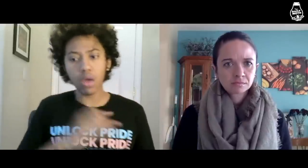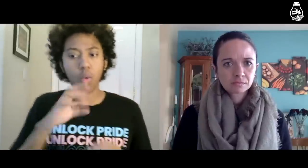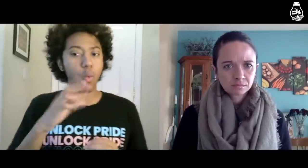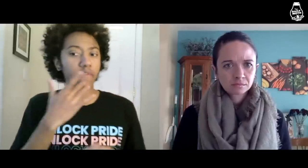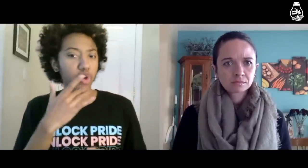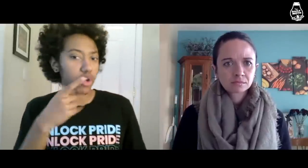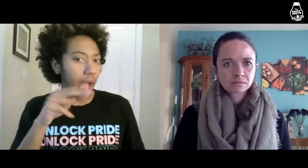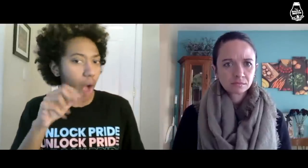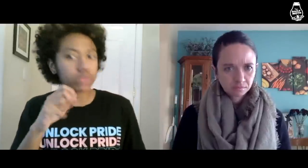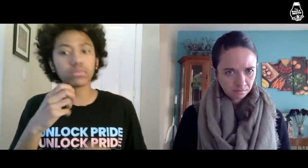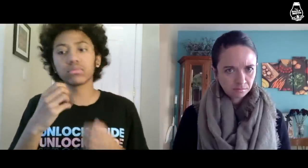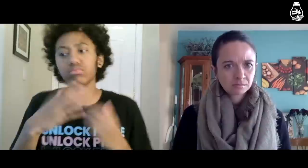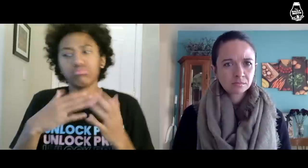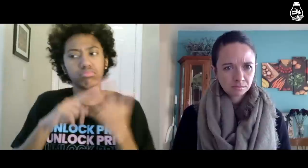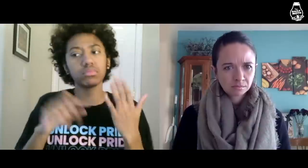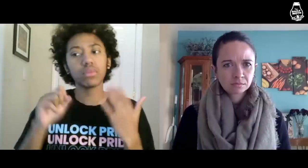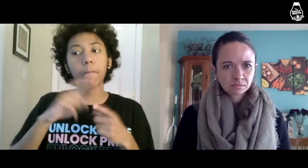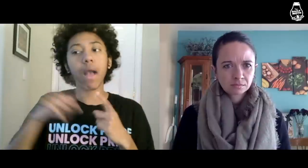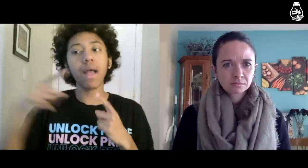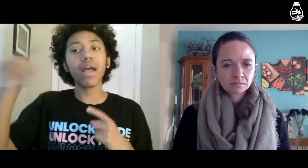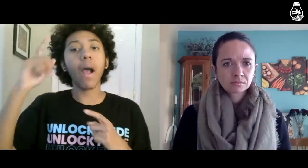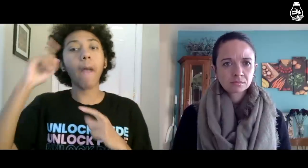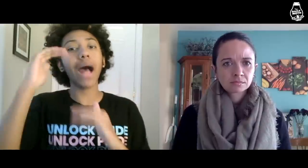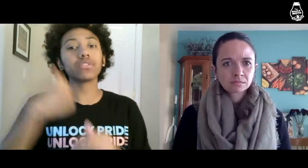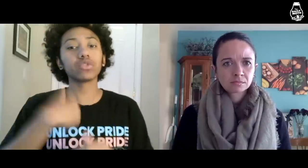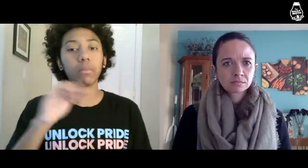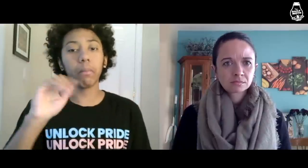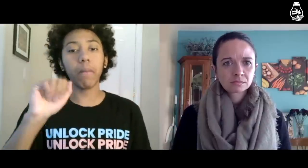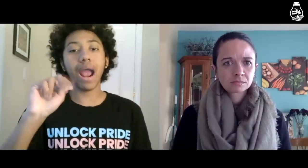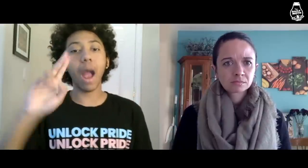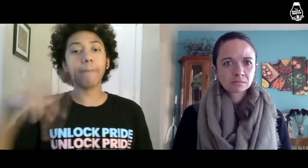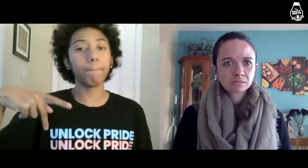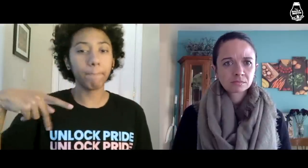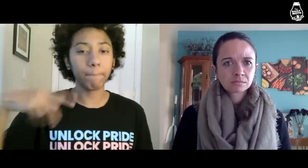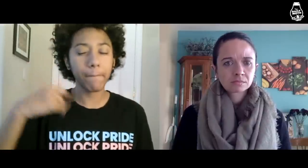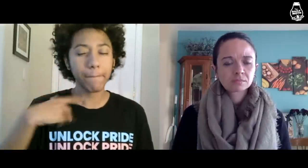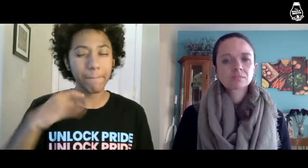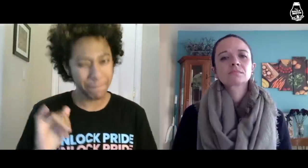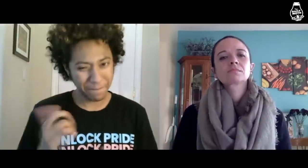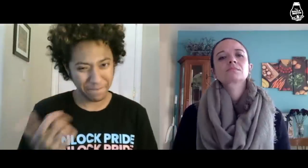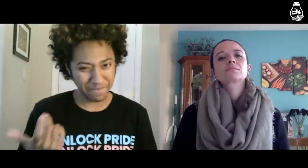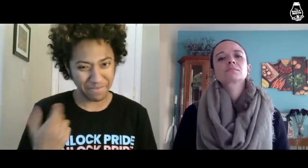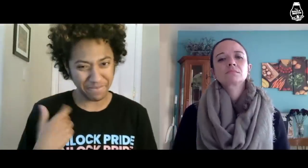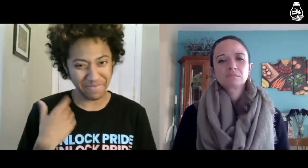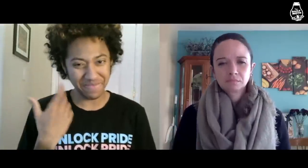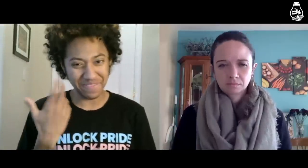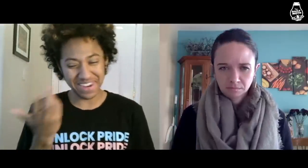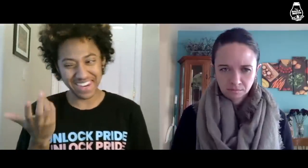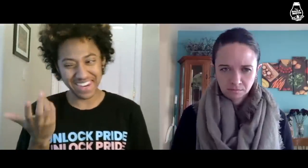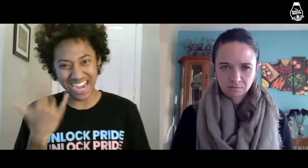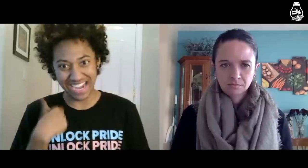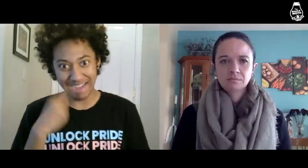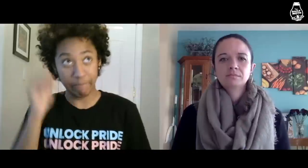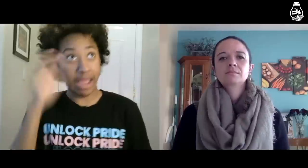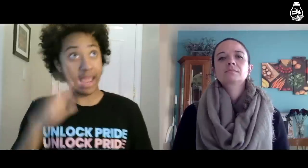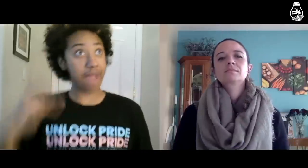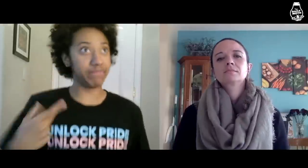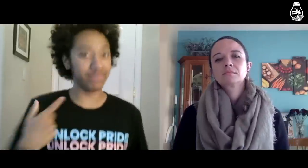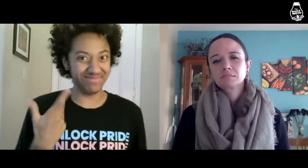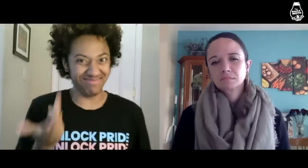as a man and have preferred pronouns expect me to man up. Why do I have to man up?